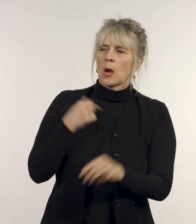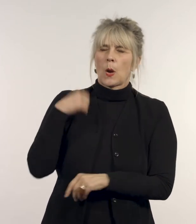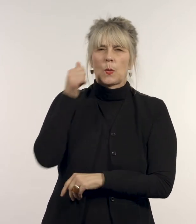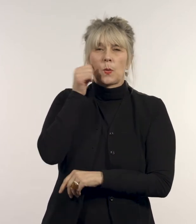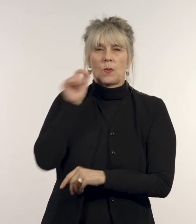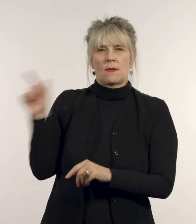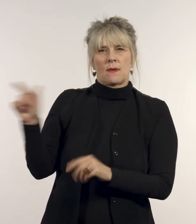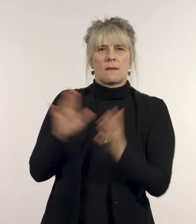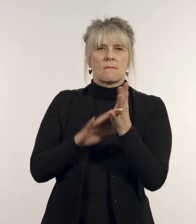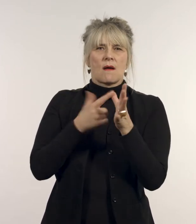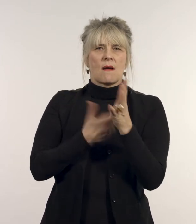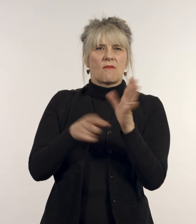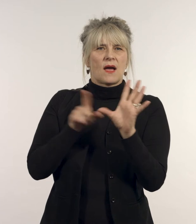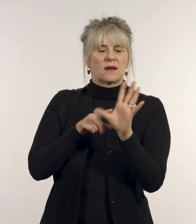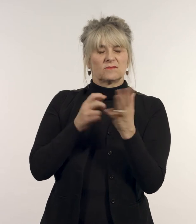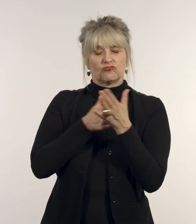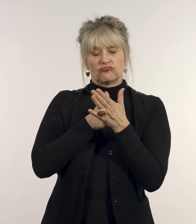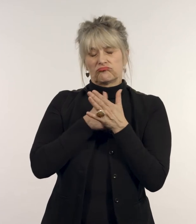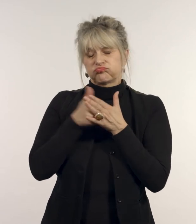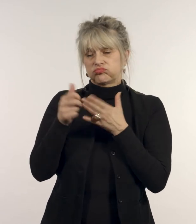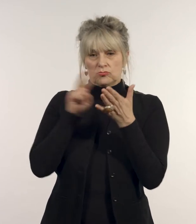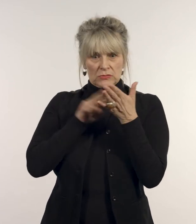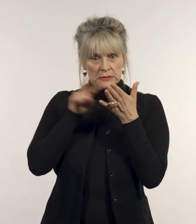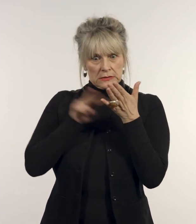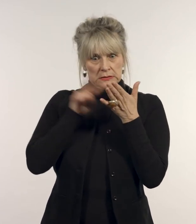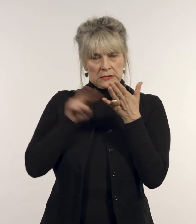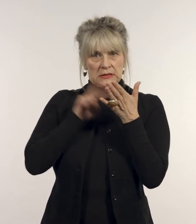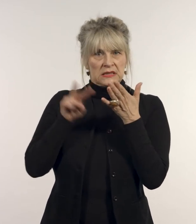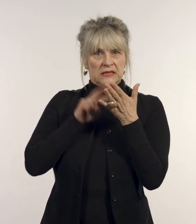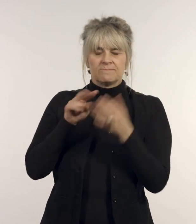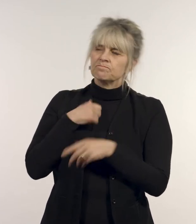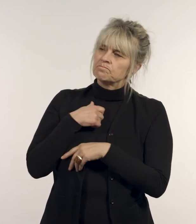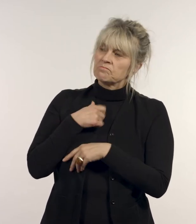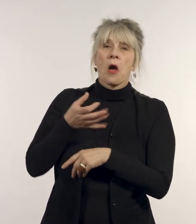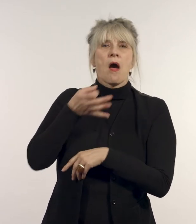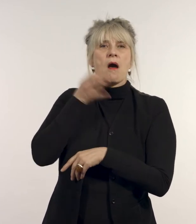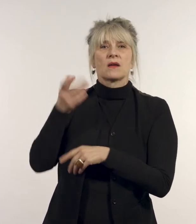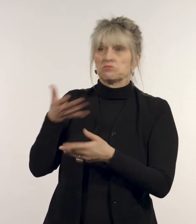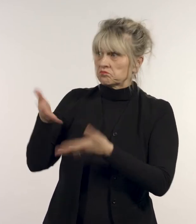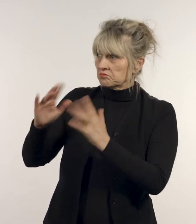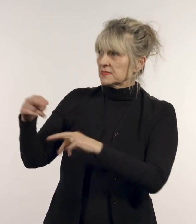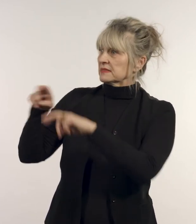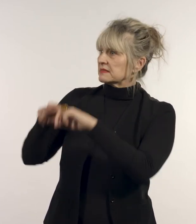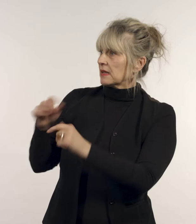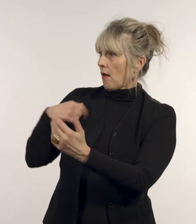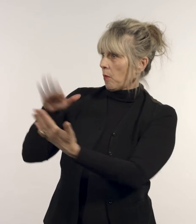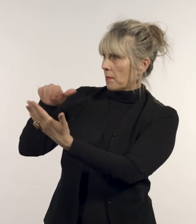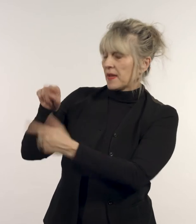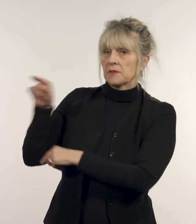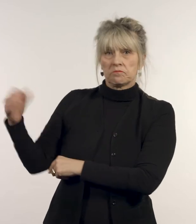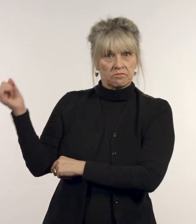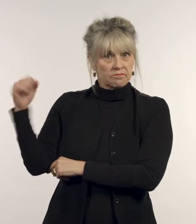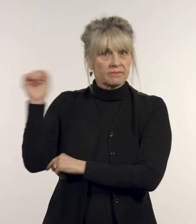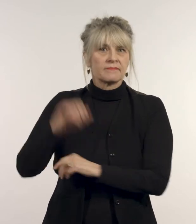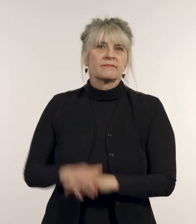Knowing that Mara reads constantly, I asked her to sit for me.